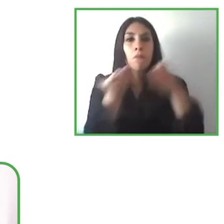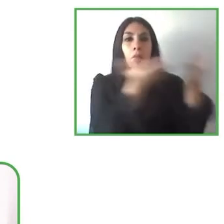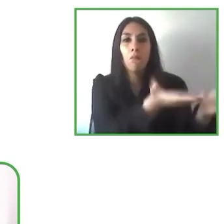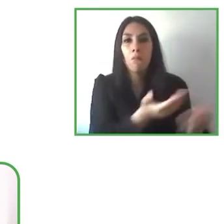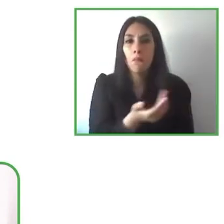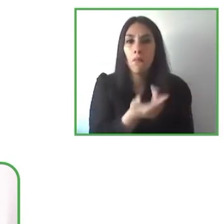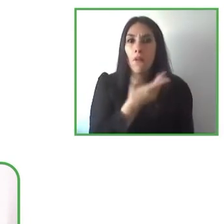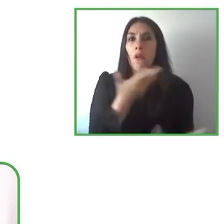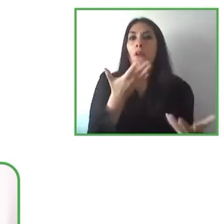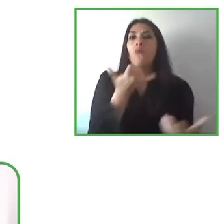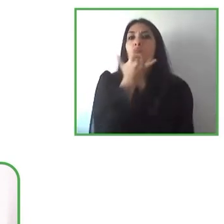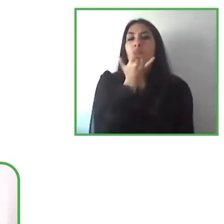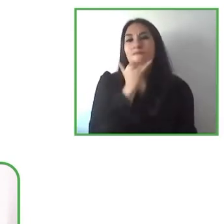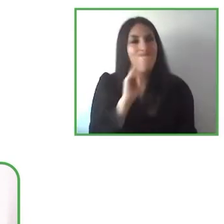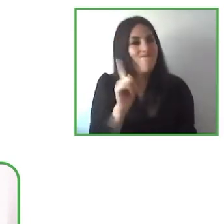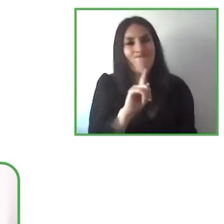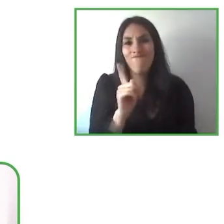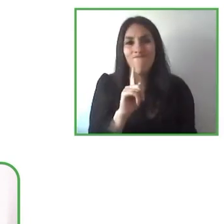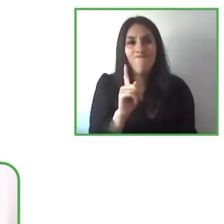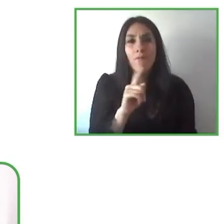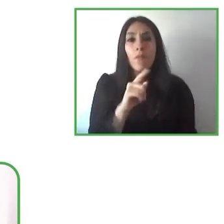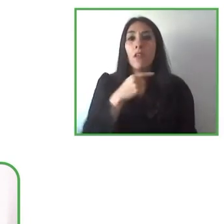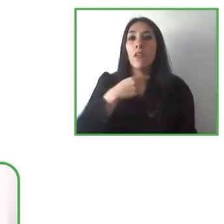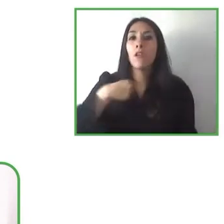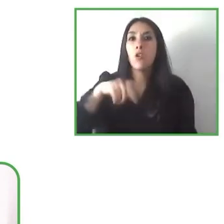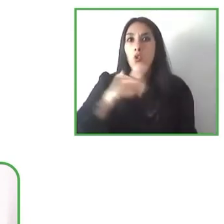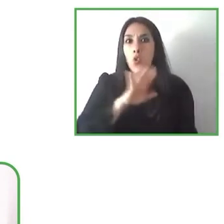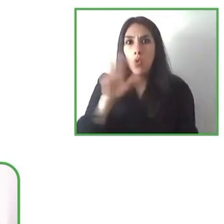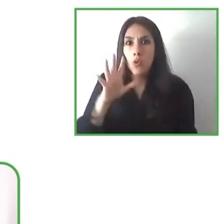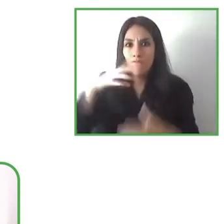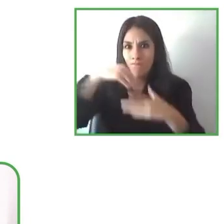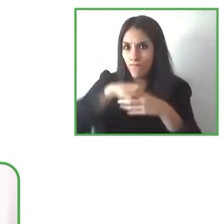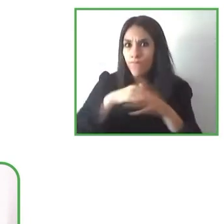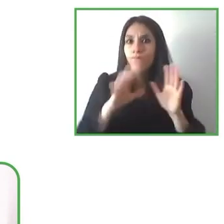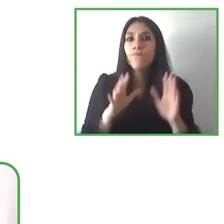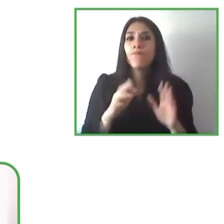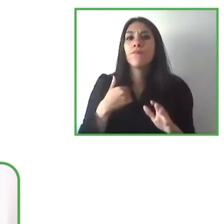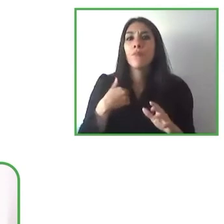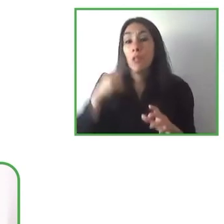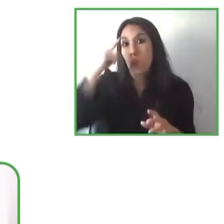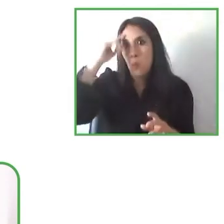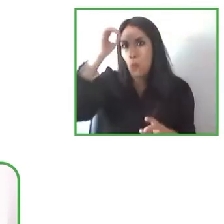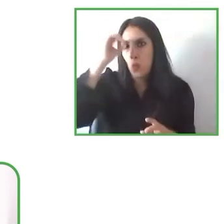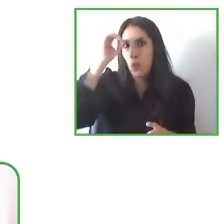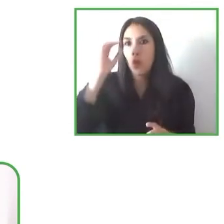needs and the preferences of the audience this is addressed.